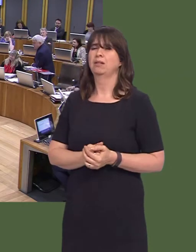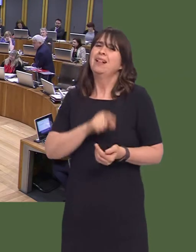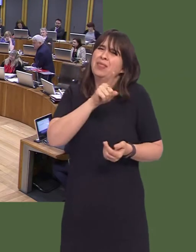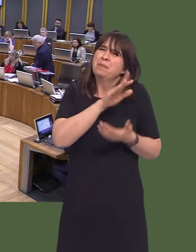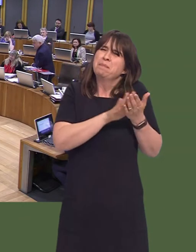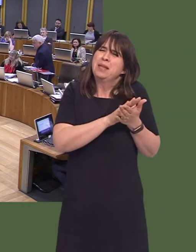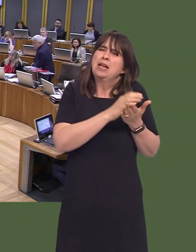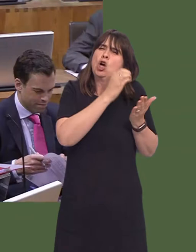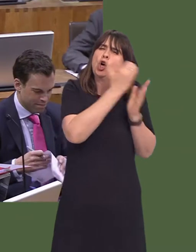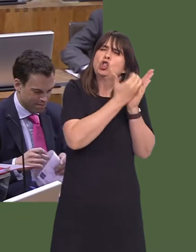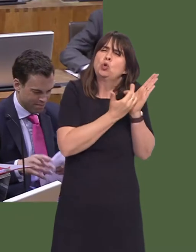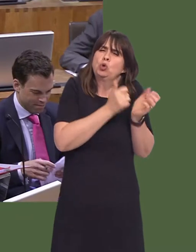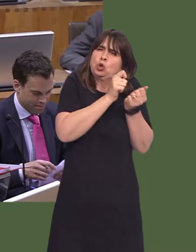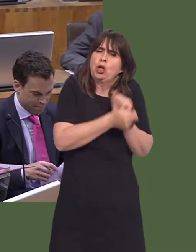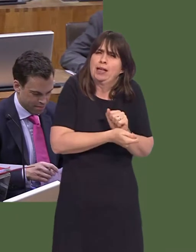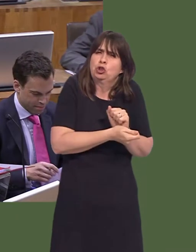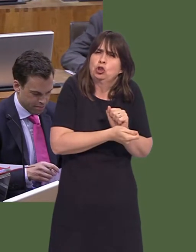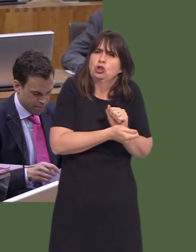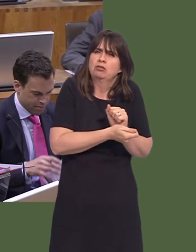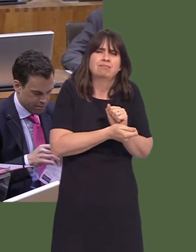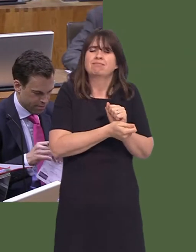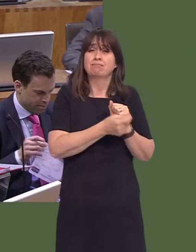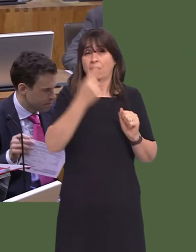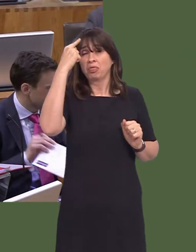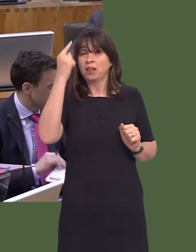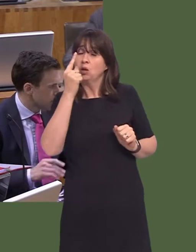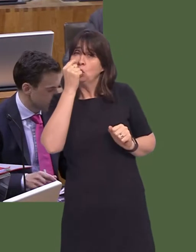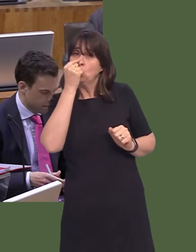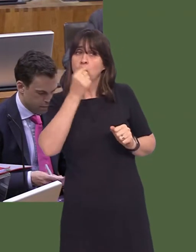I don't believe this is one. I think it is perfectly possible for parties to examine